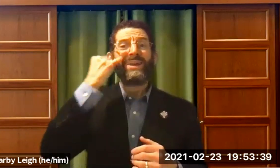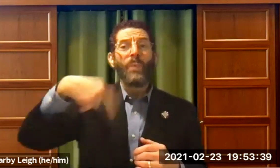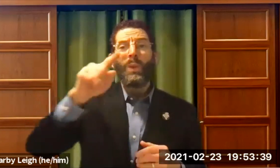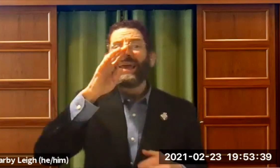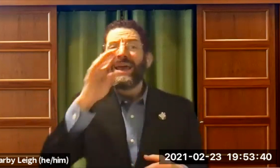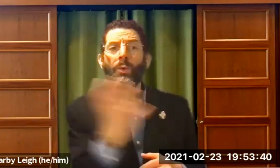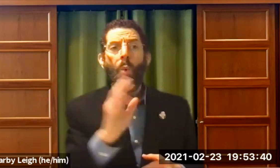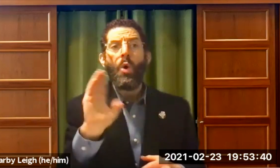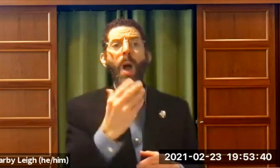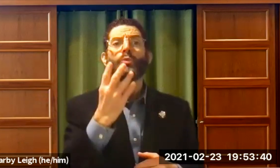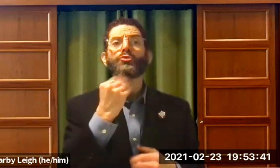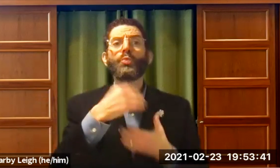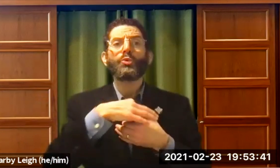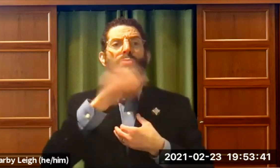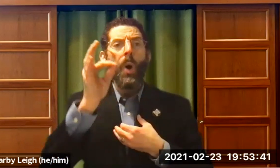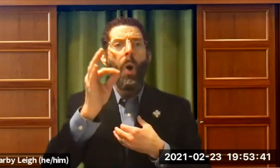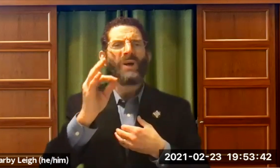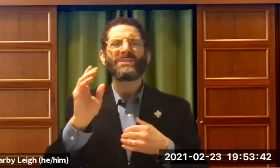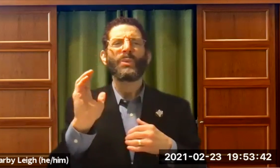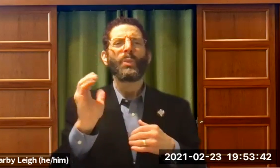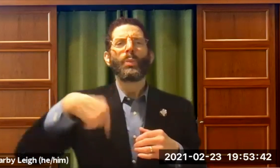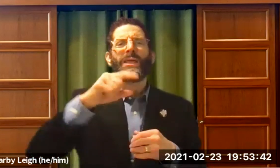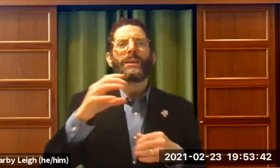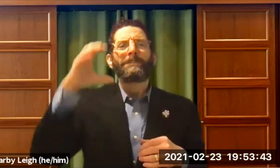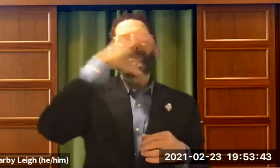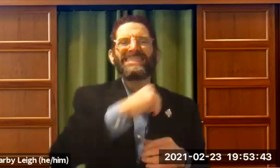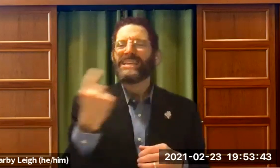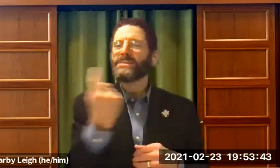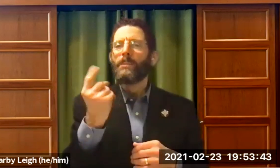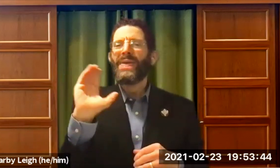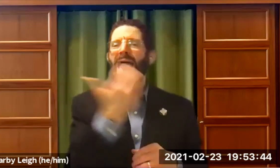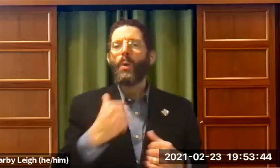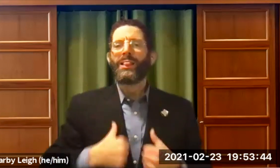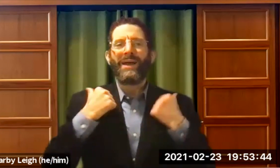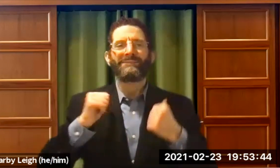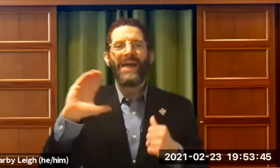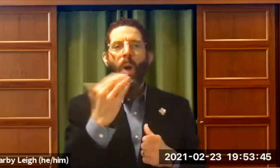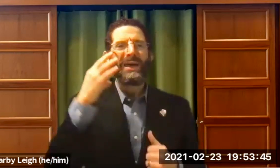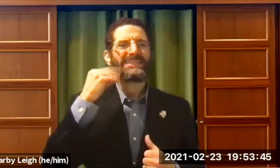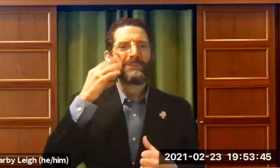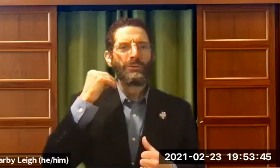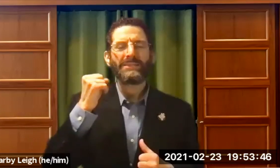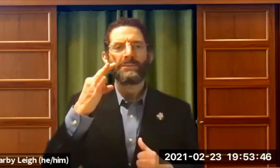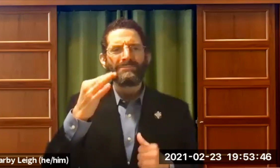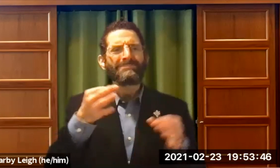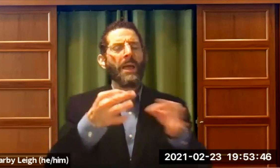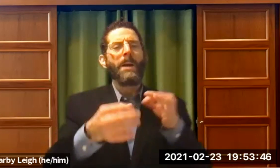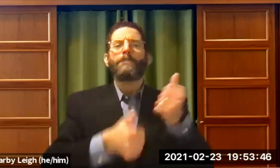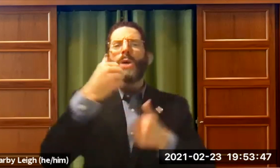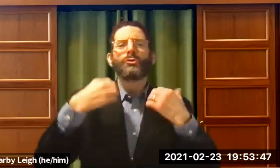But the point is that if we ignore our Jewish souls, we miss something in our lives. We miss part of our